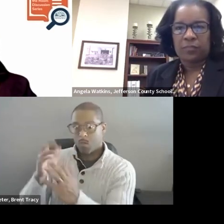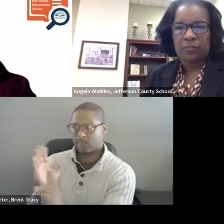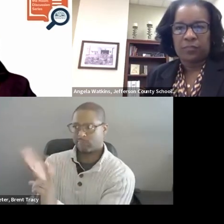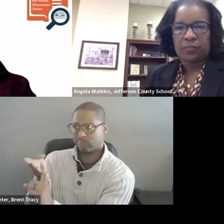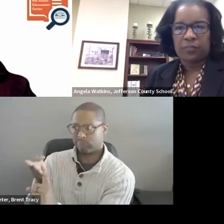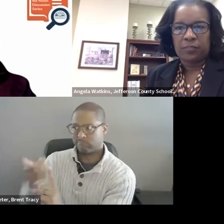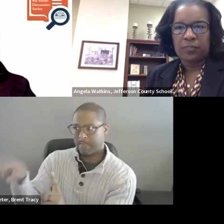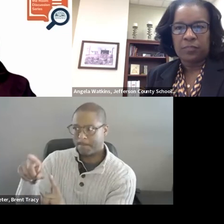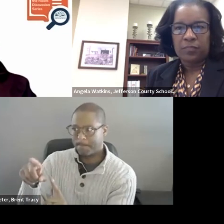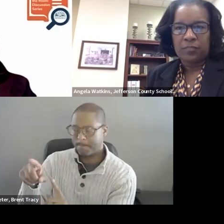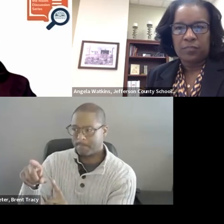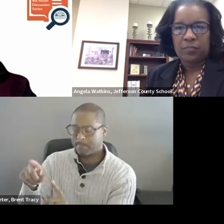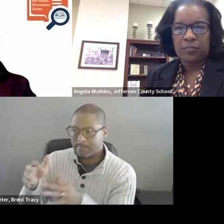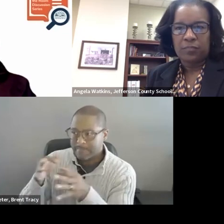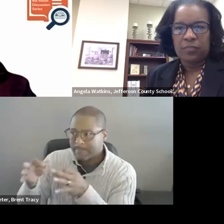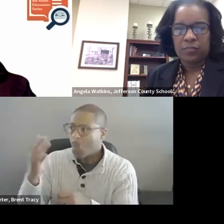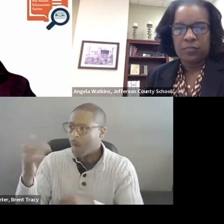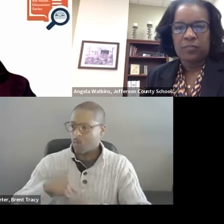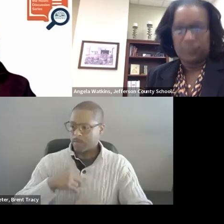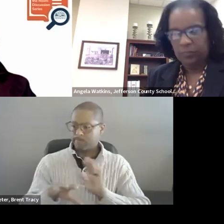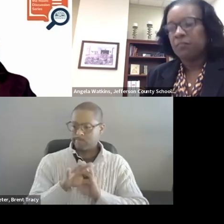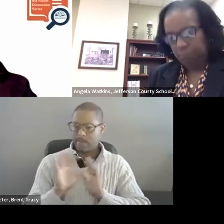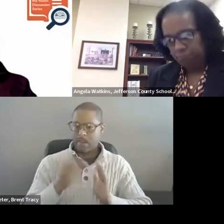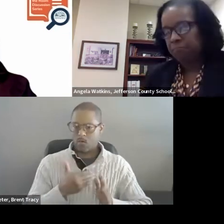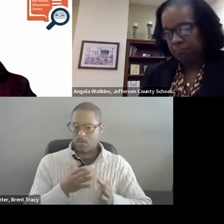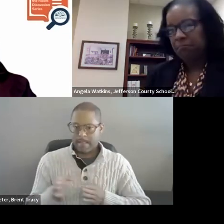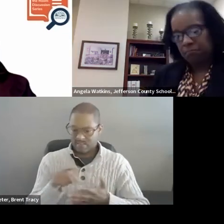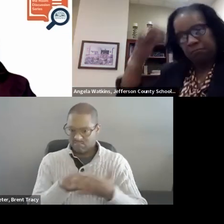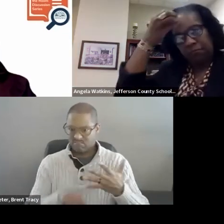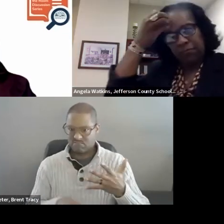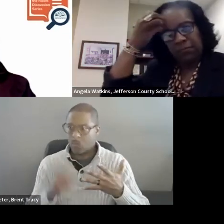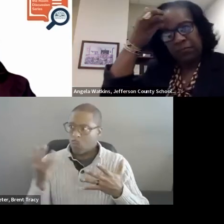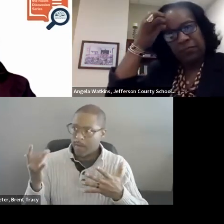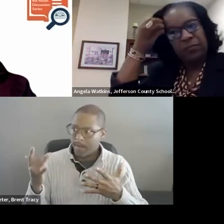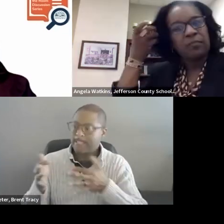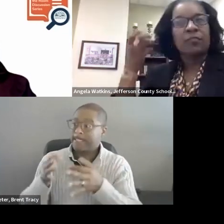When you're doing that preplanning piece and the reflection afterwards, you have the opportunity